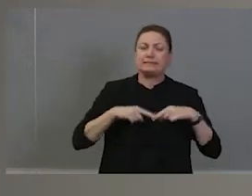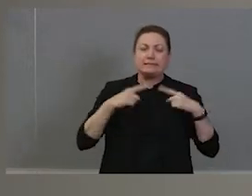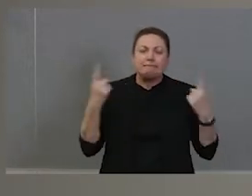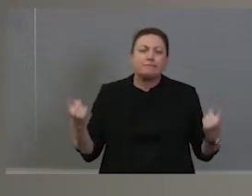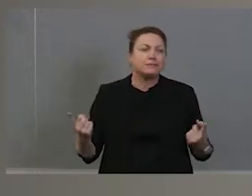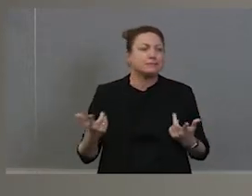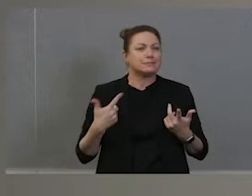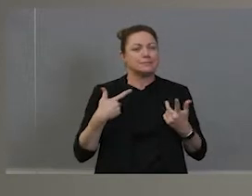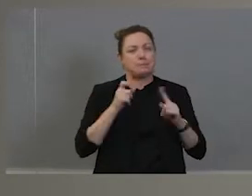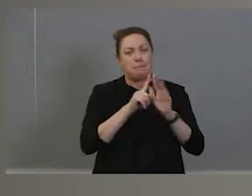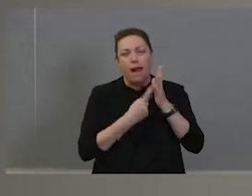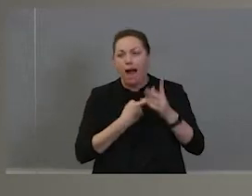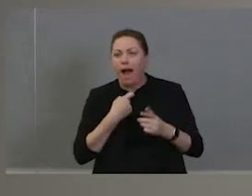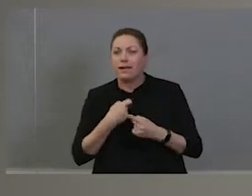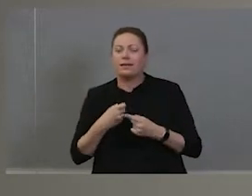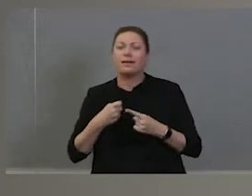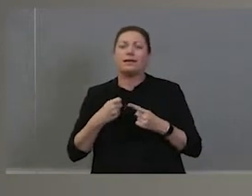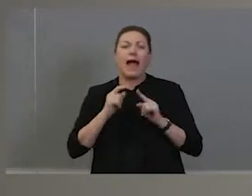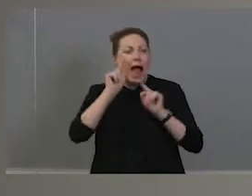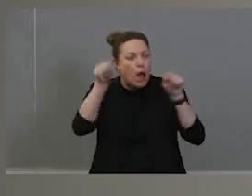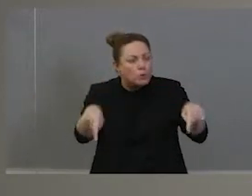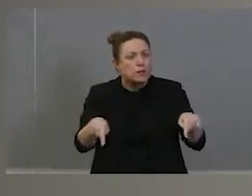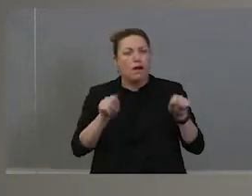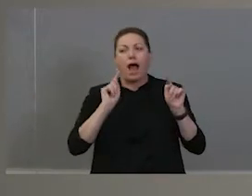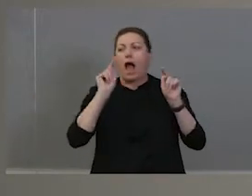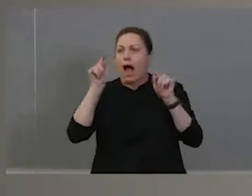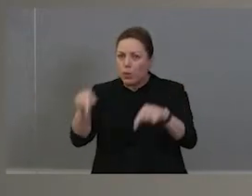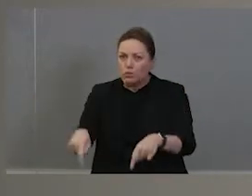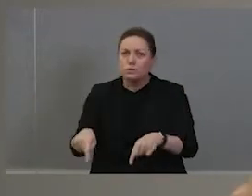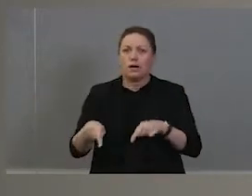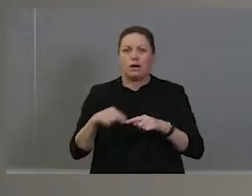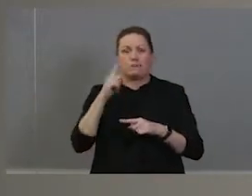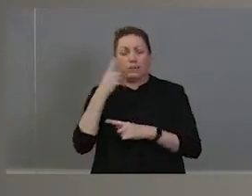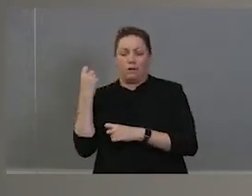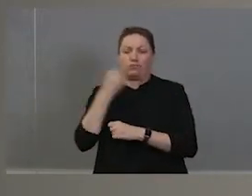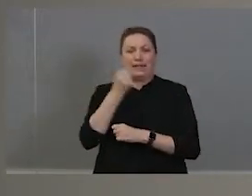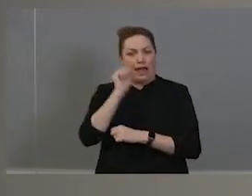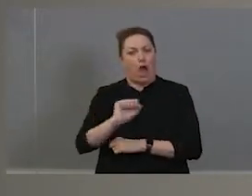all the parks. With field people taking their own hands, colorful hands